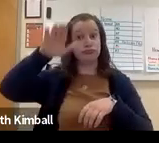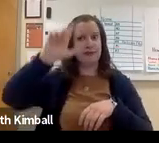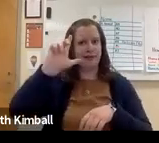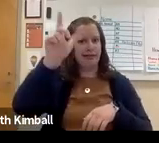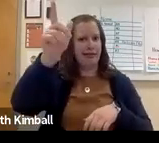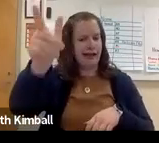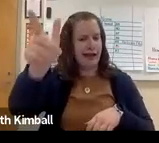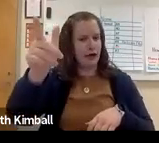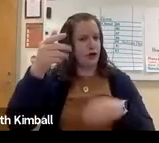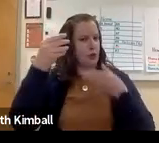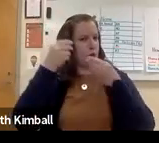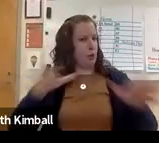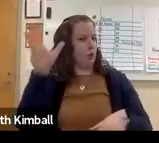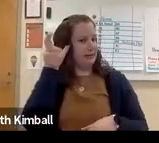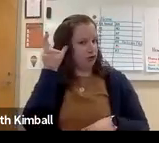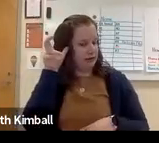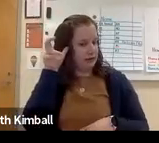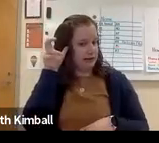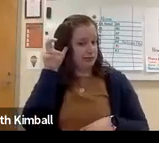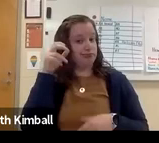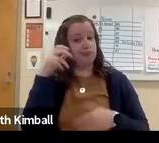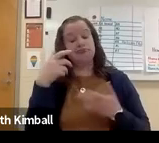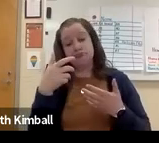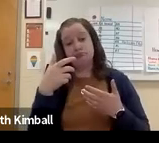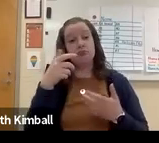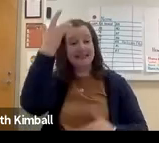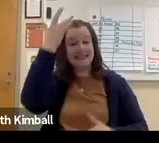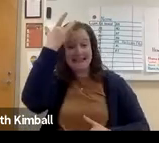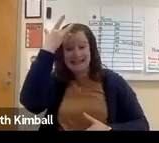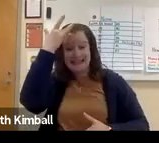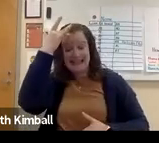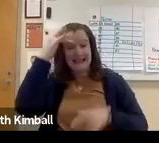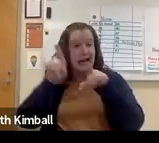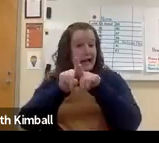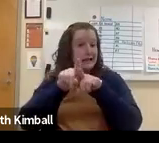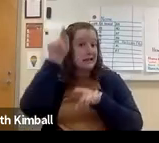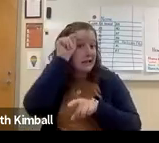Or it could even be they lose their hearing later in life